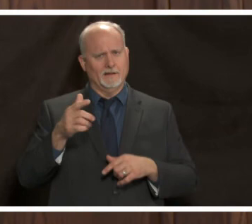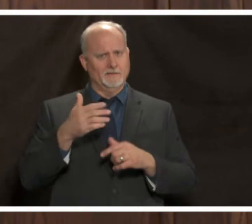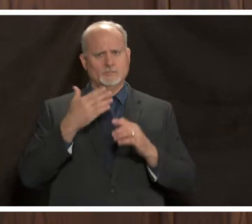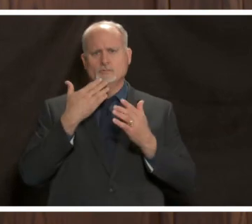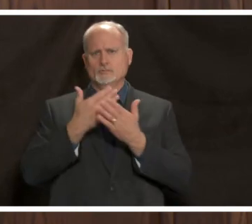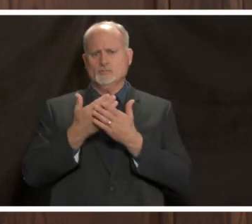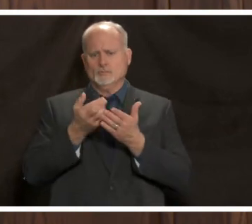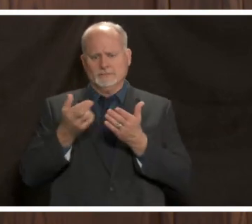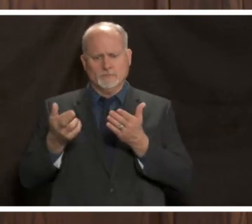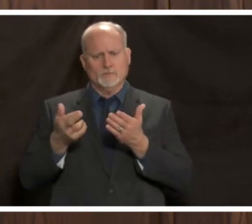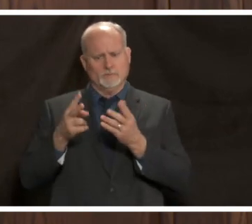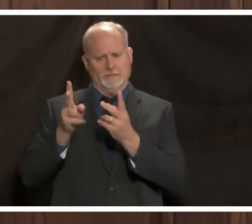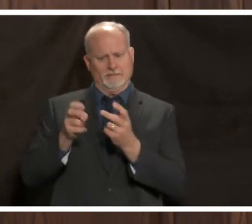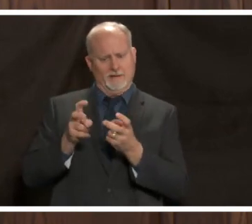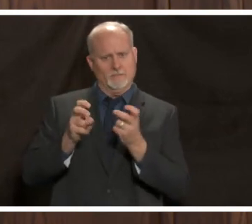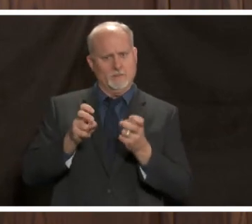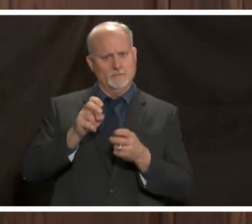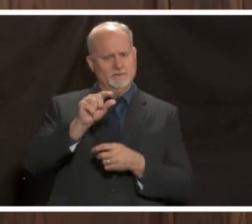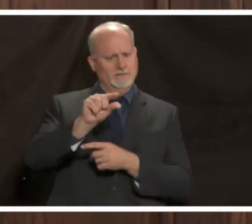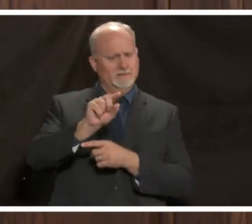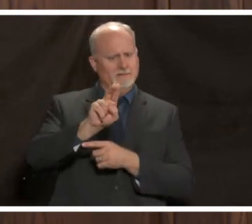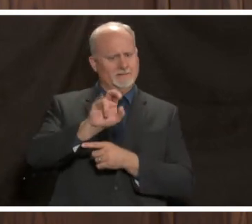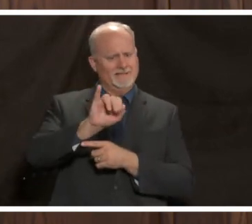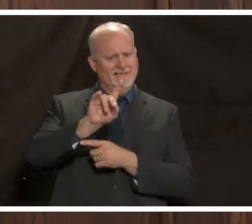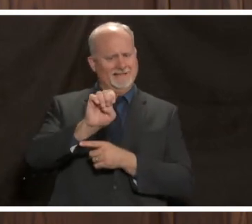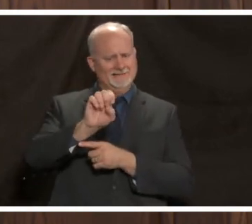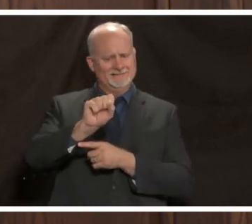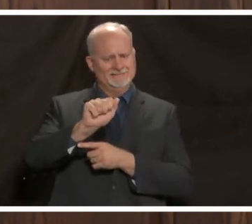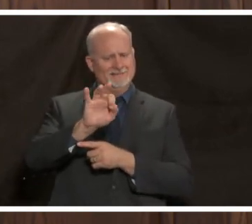but again please help everyone in the community mitigate the spread of this